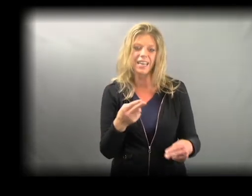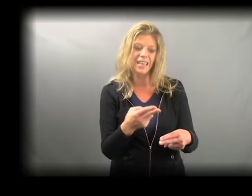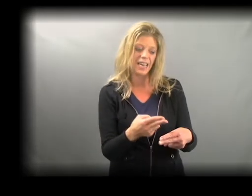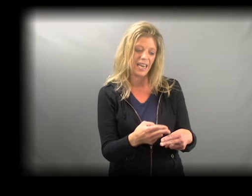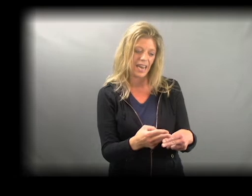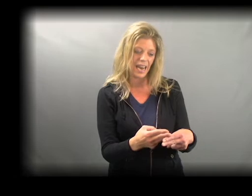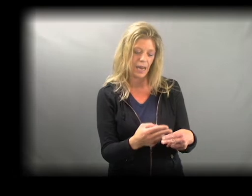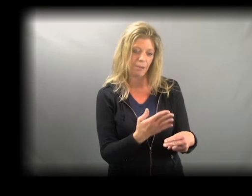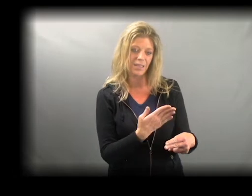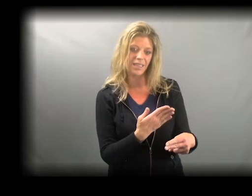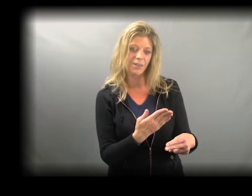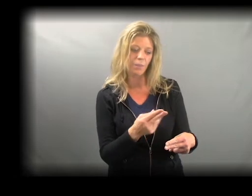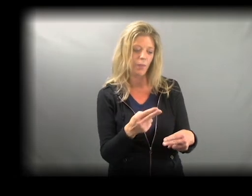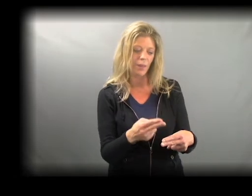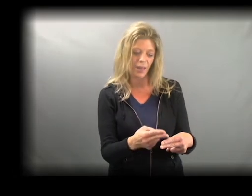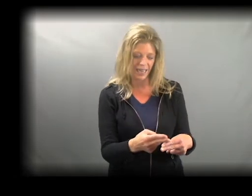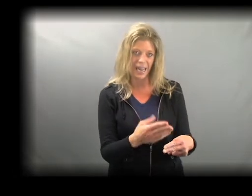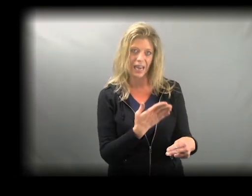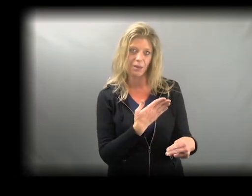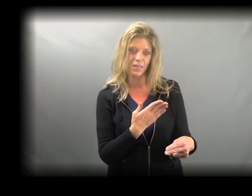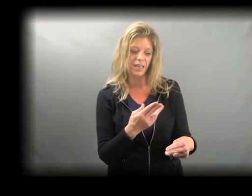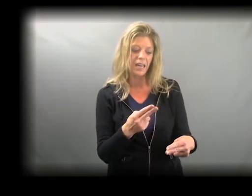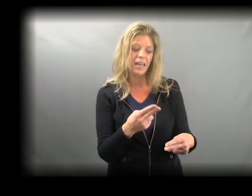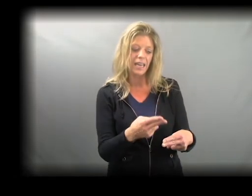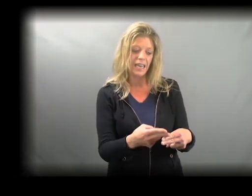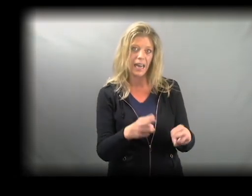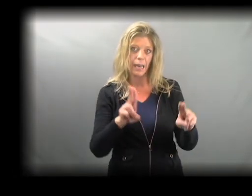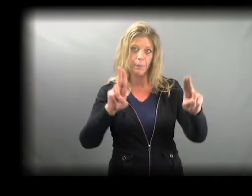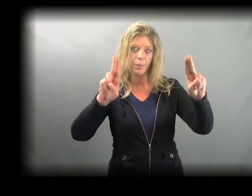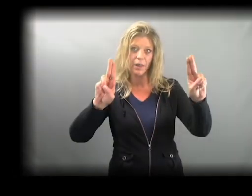NAMED NAME